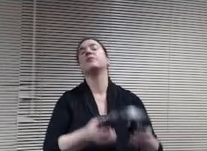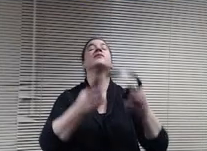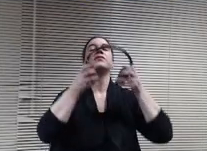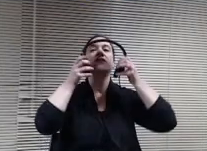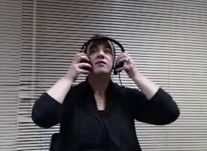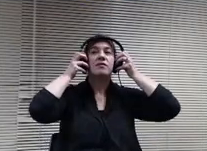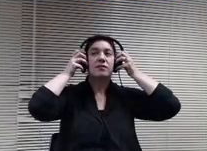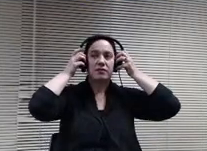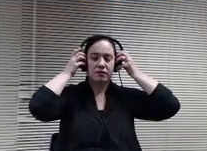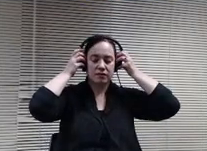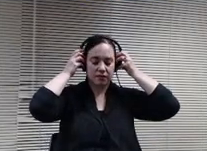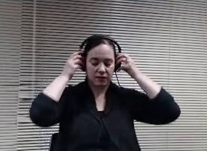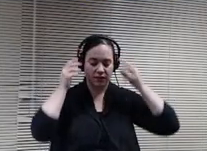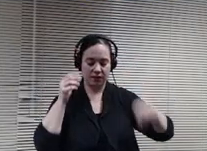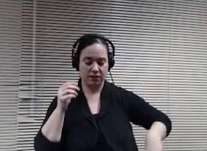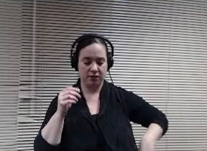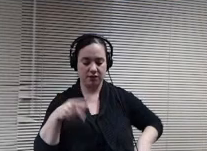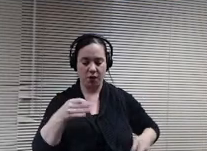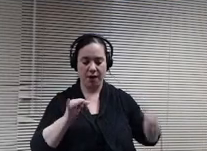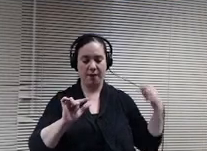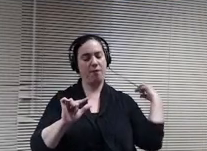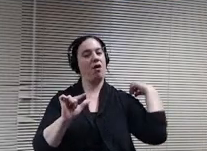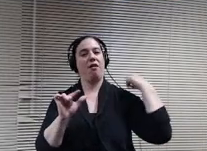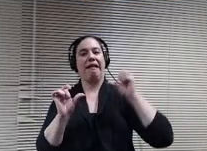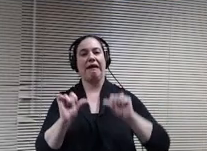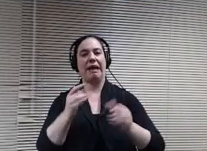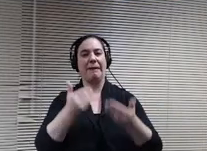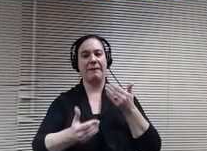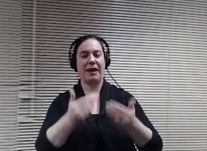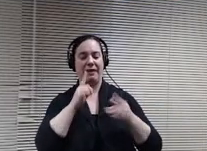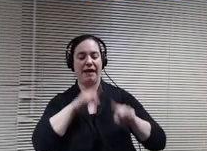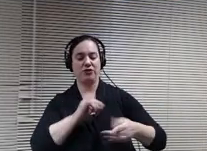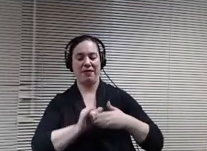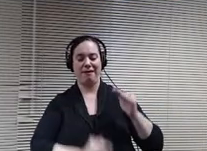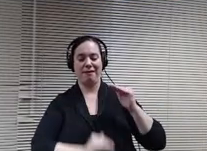However, I can certainly respond Mike to the to the changes or